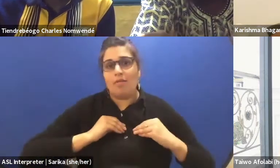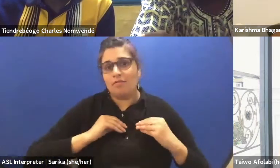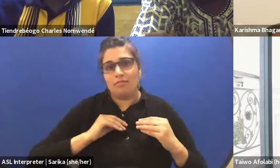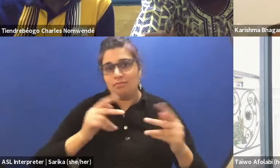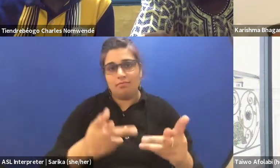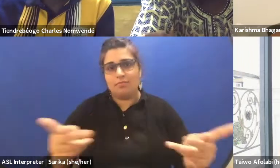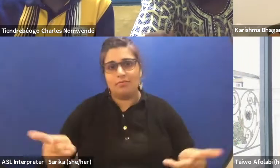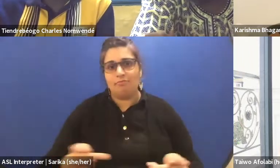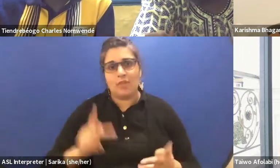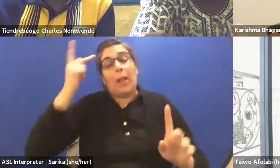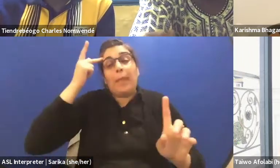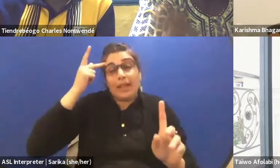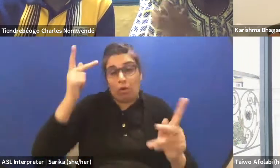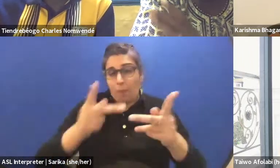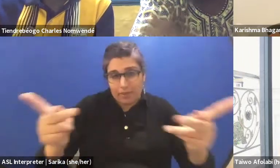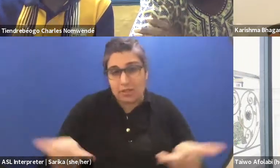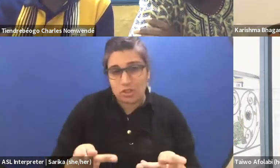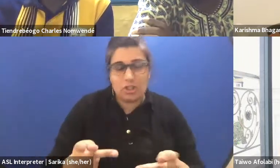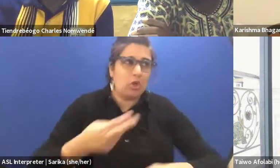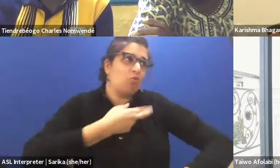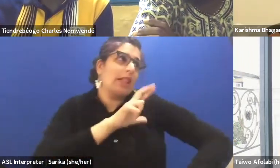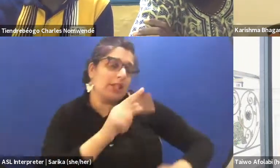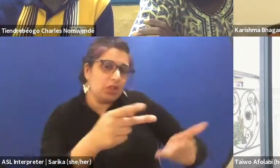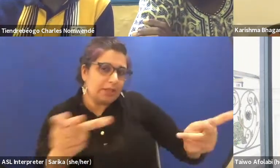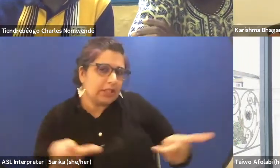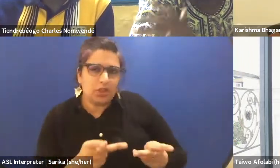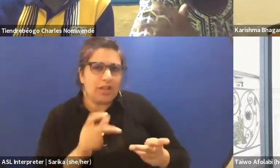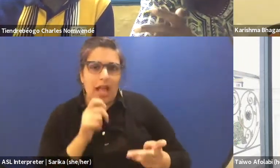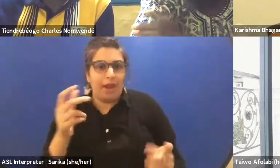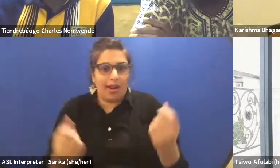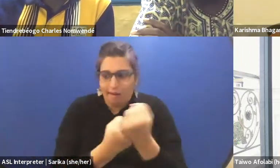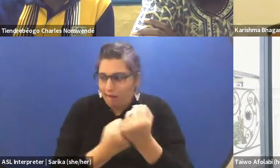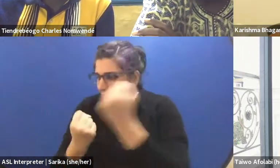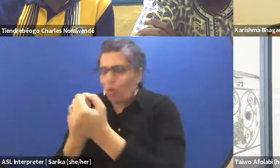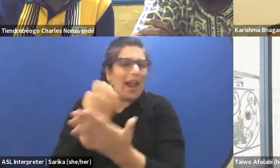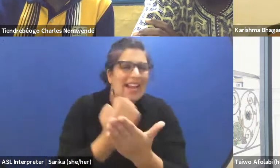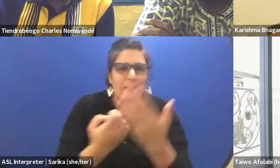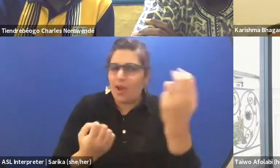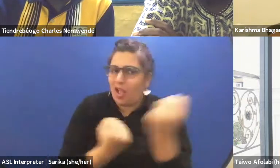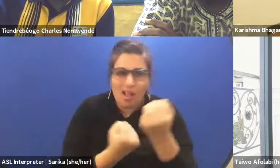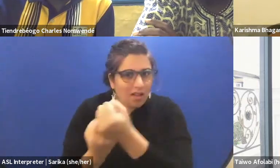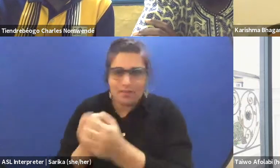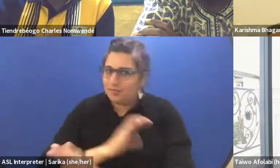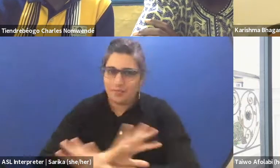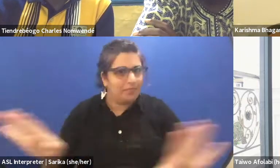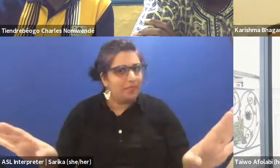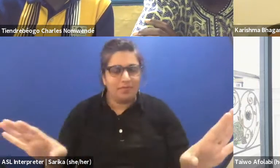or religious position, or economical position. (Charles speaking French)